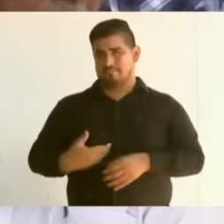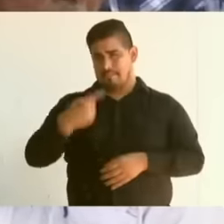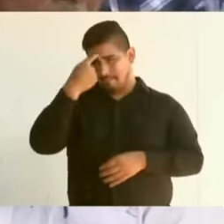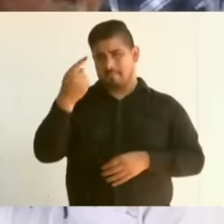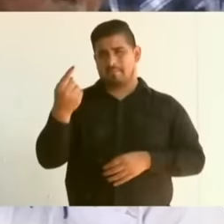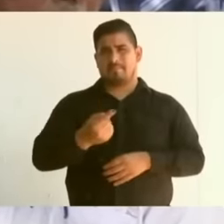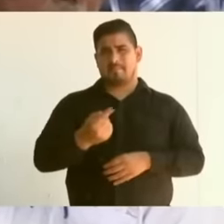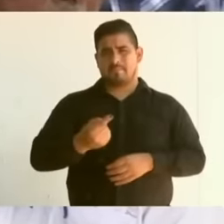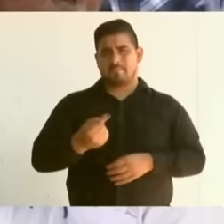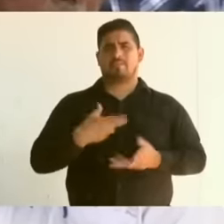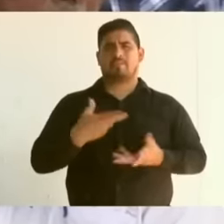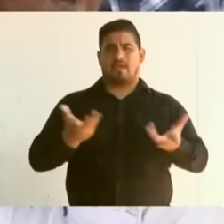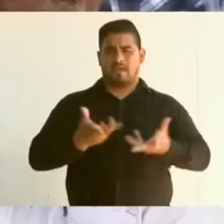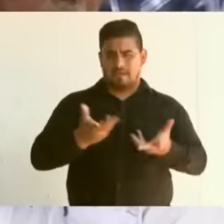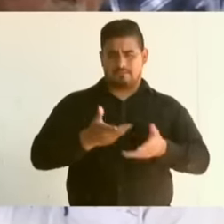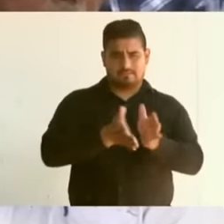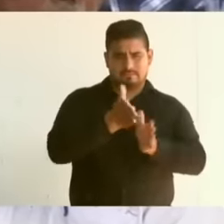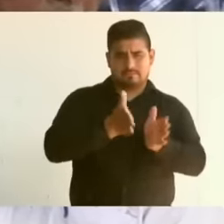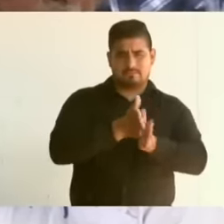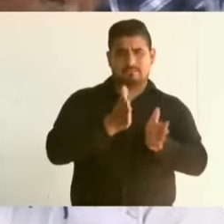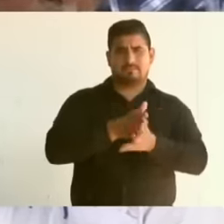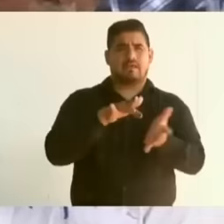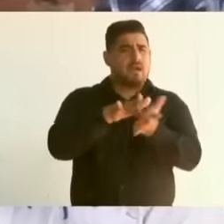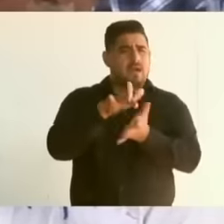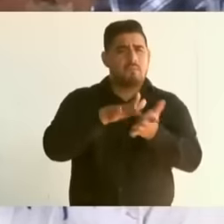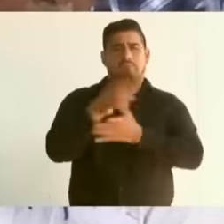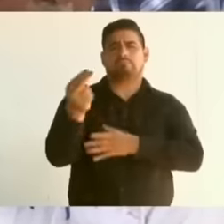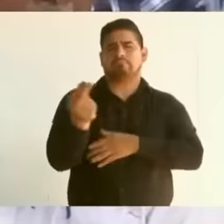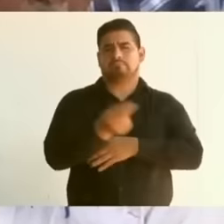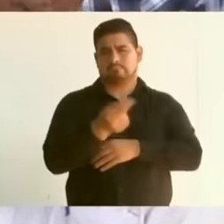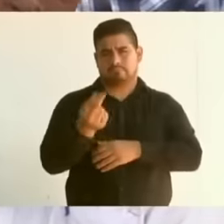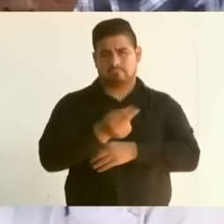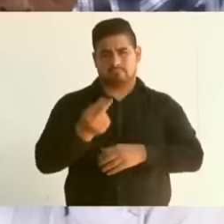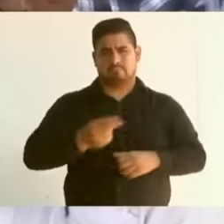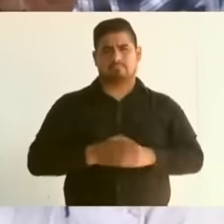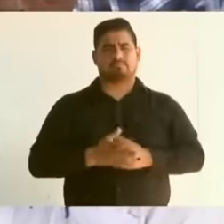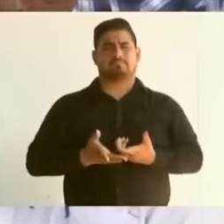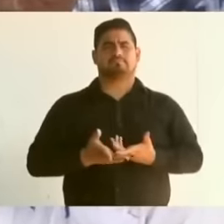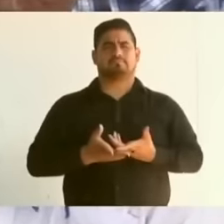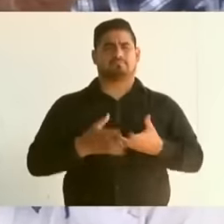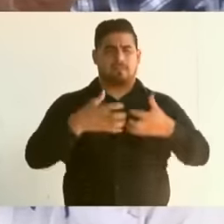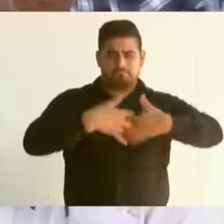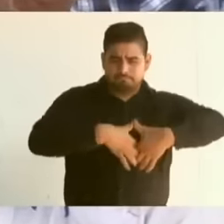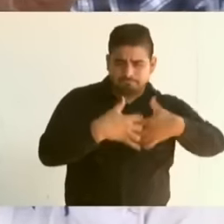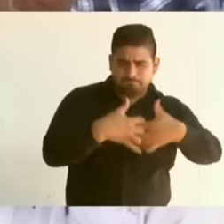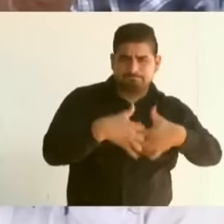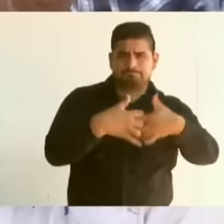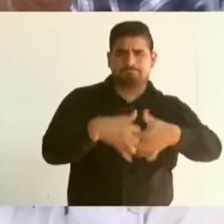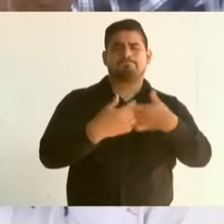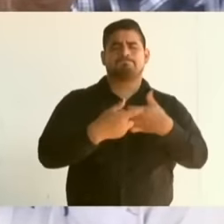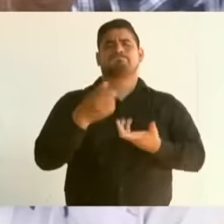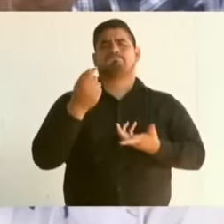agricultural producers. We have essential support in machinery and implements as well as inputs and